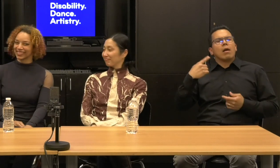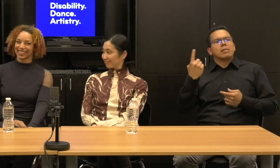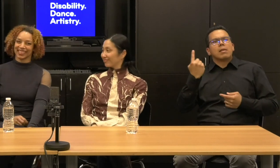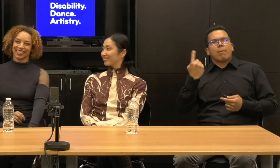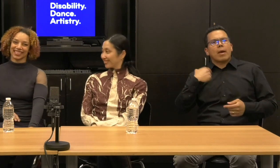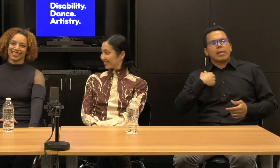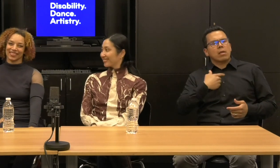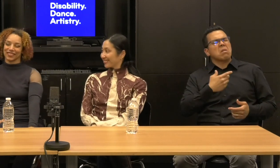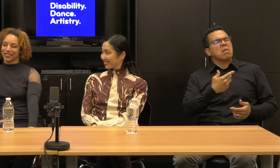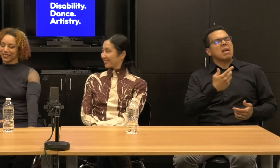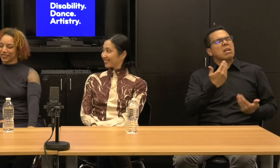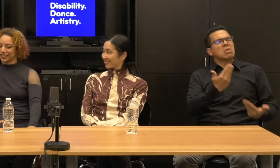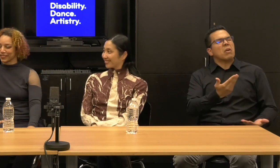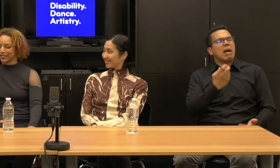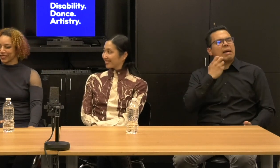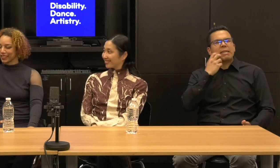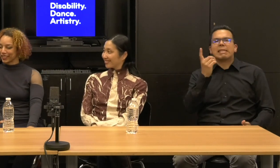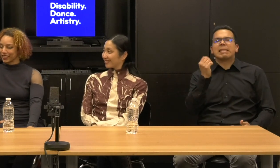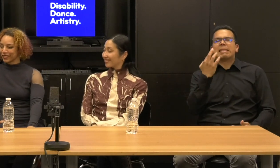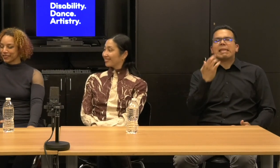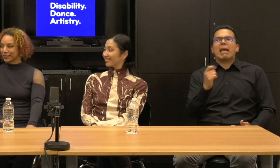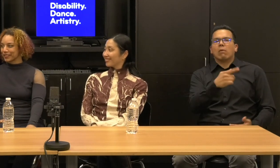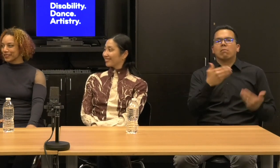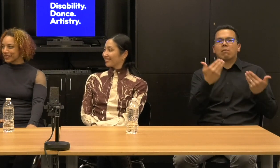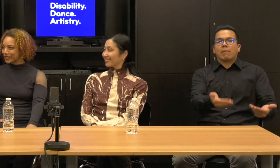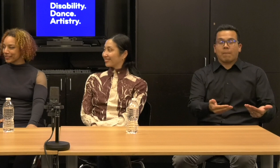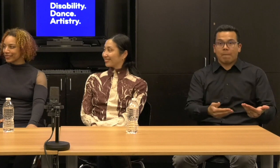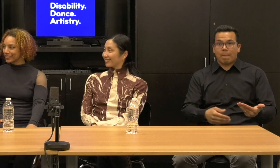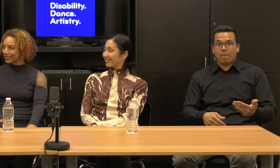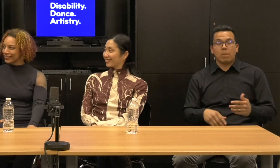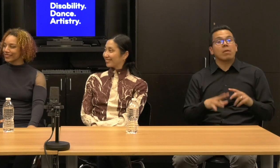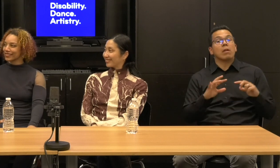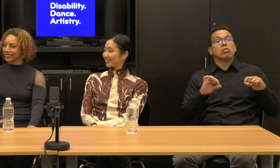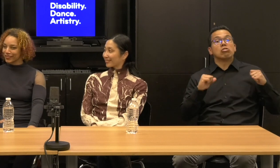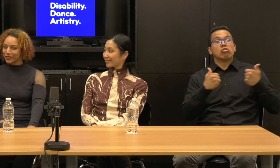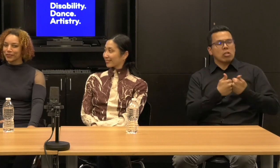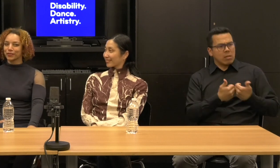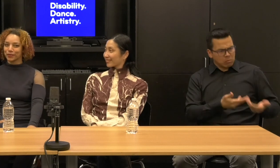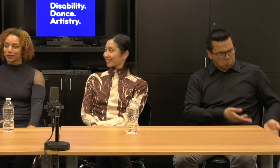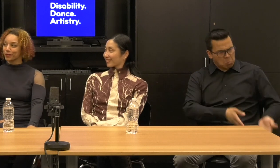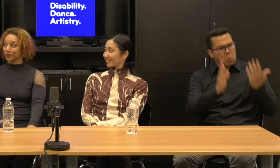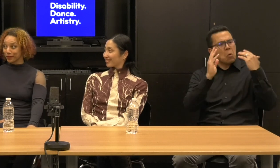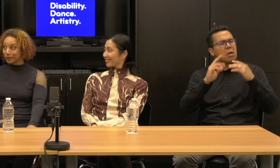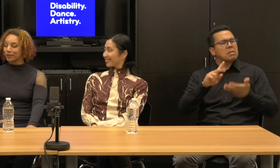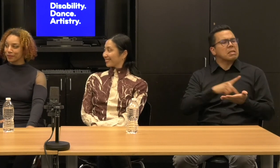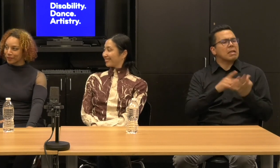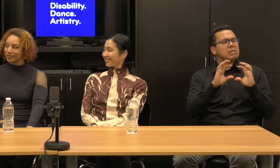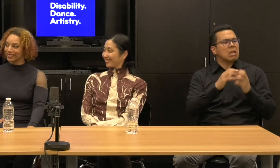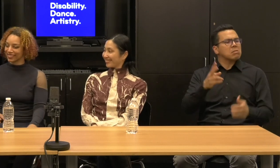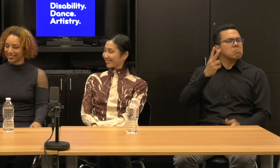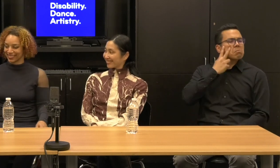disabled dancer Homer Avi Law challenged Alice to take a dance class and she did and she